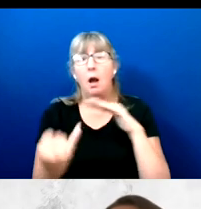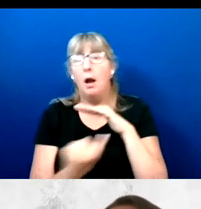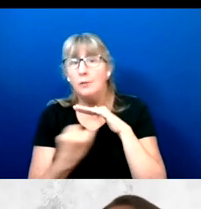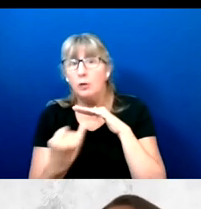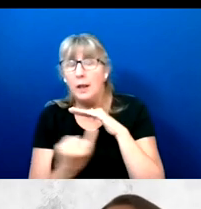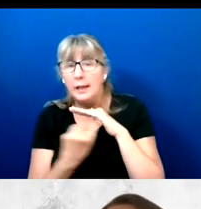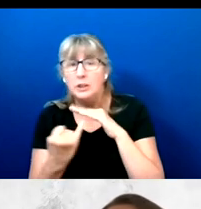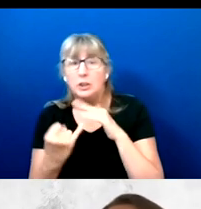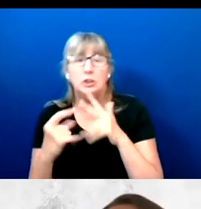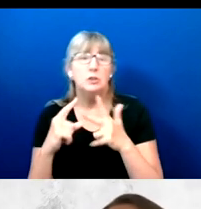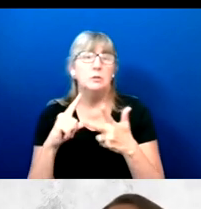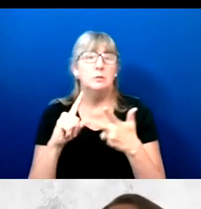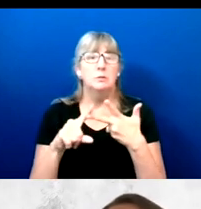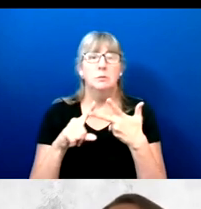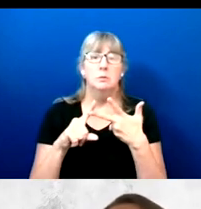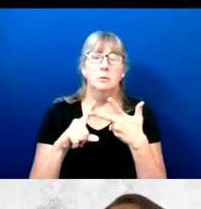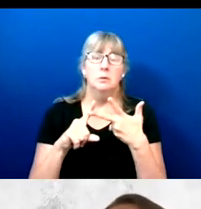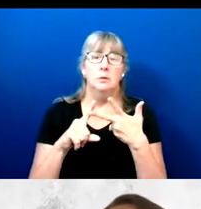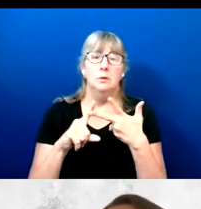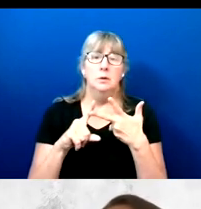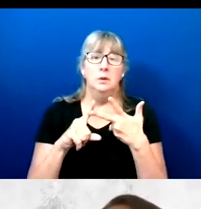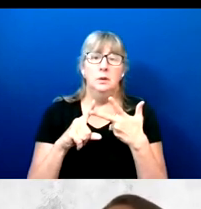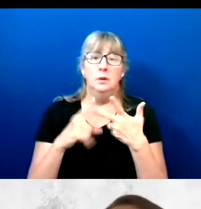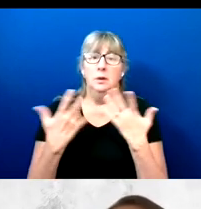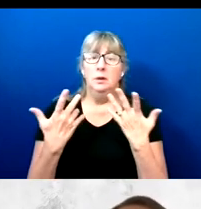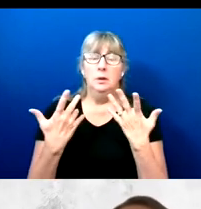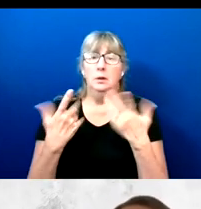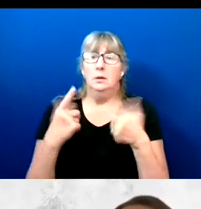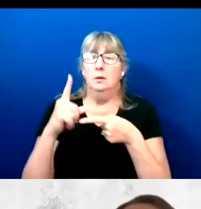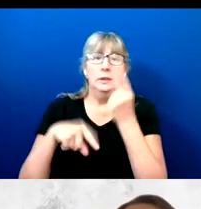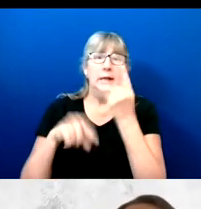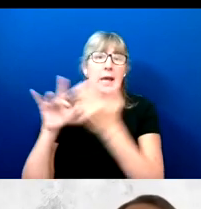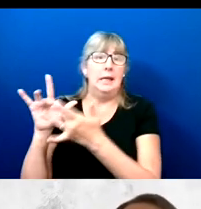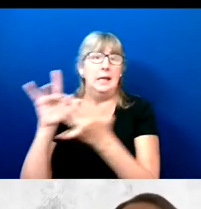not necessarily sometimes even being able to connect with service providers.